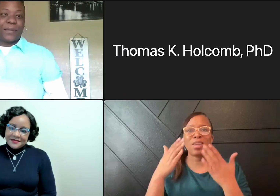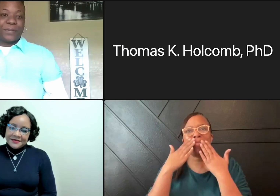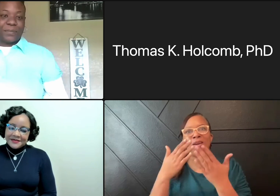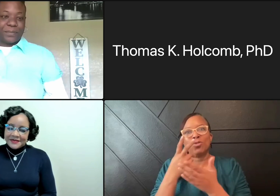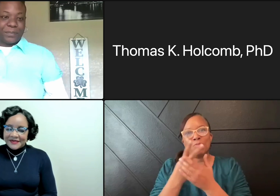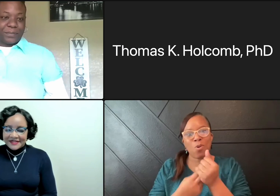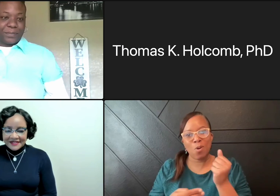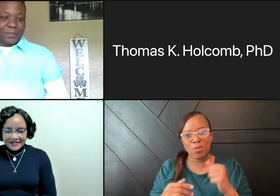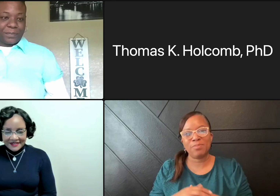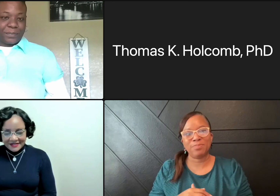This is Tia. Thank you both.